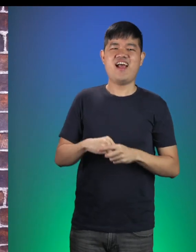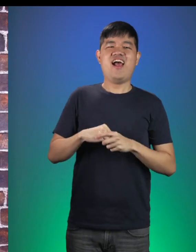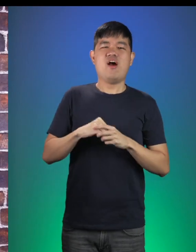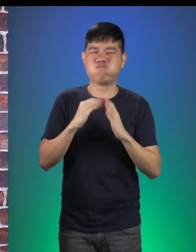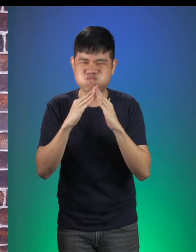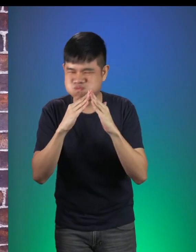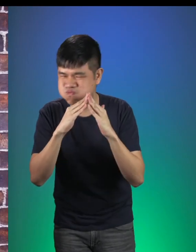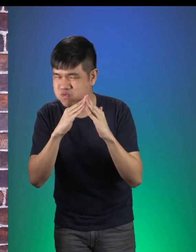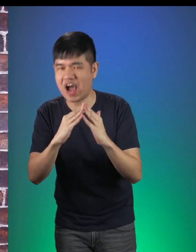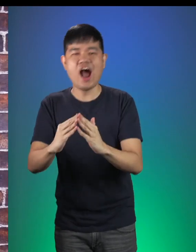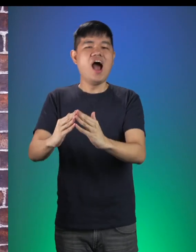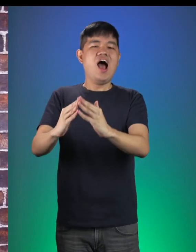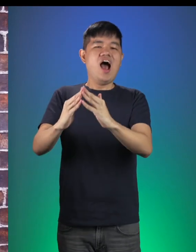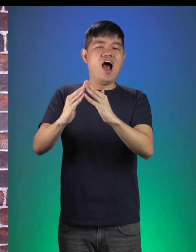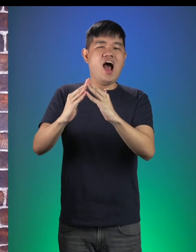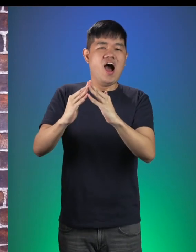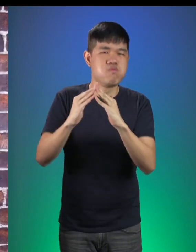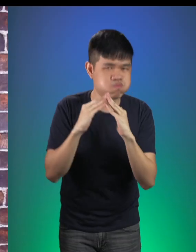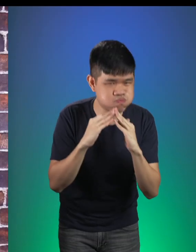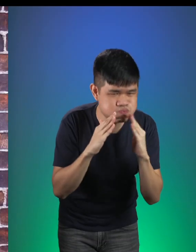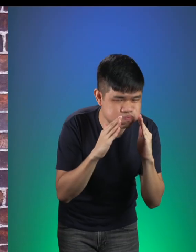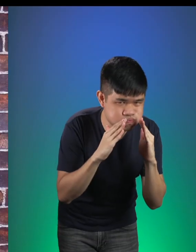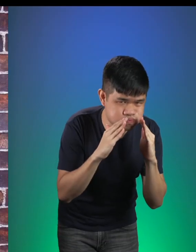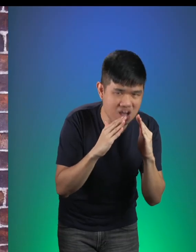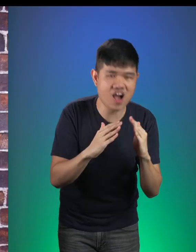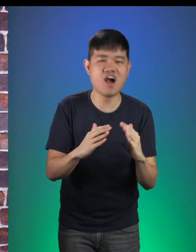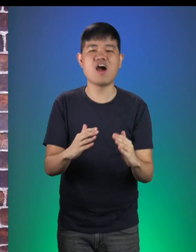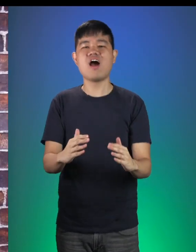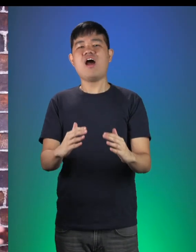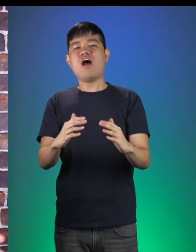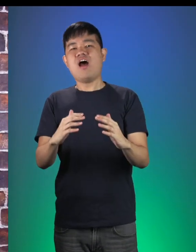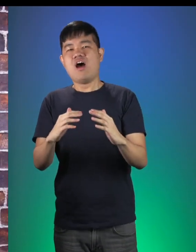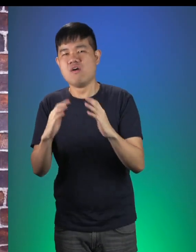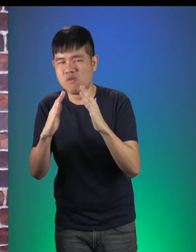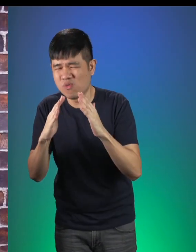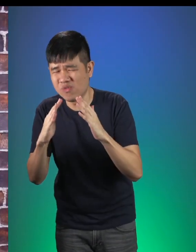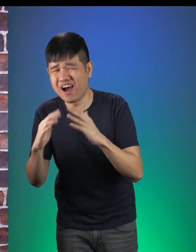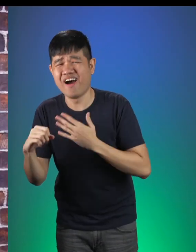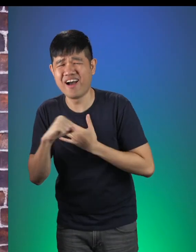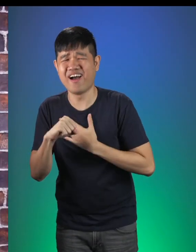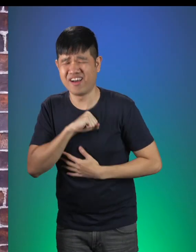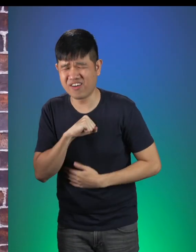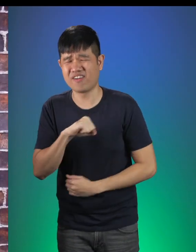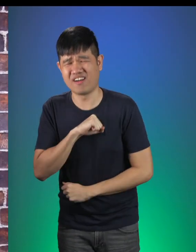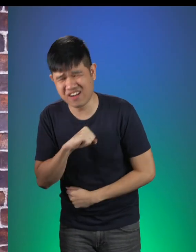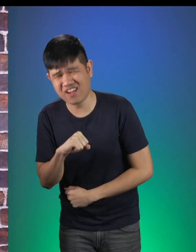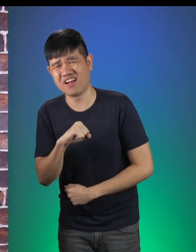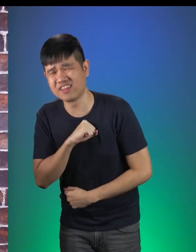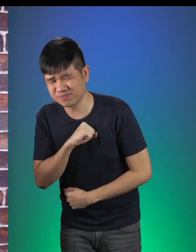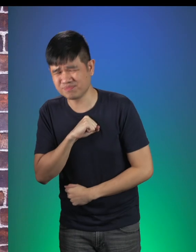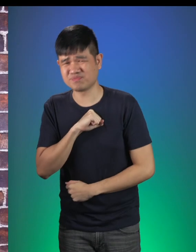[Big Bad wolf huffing and puffing, and coughing]